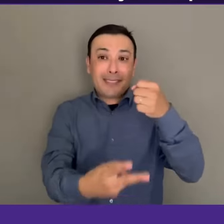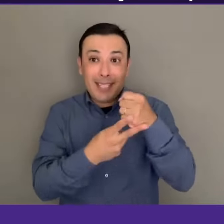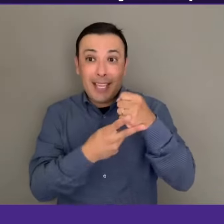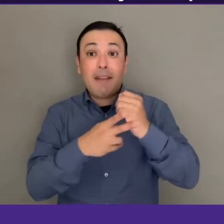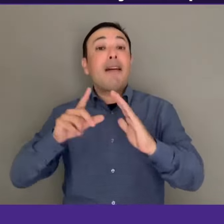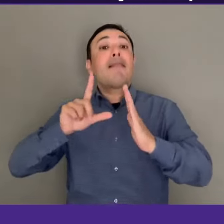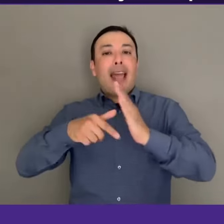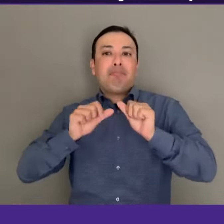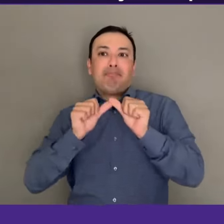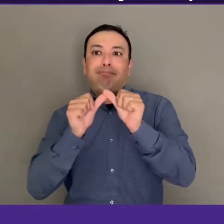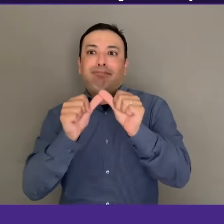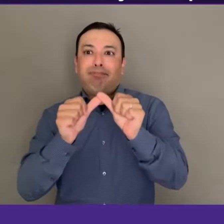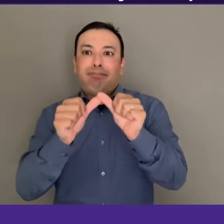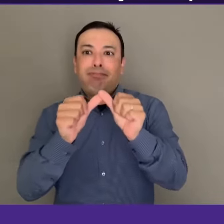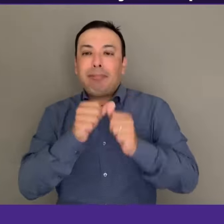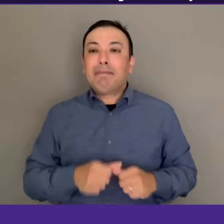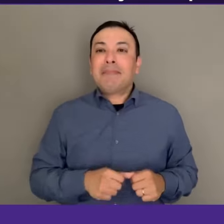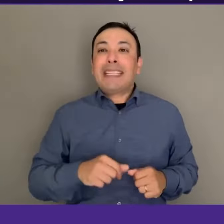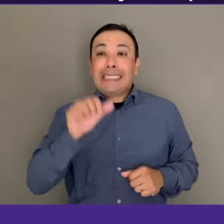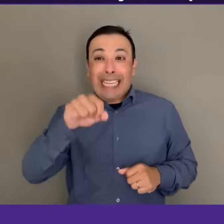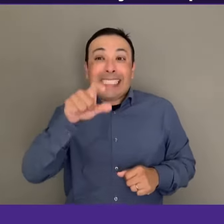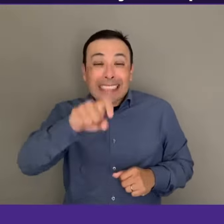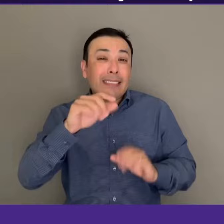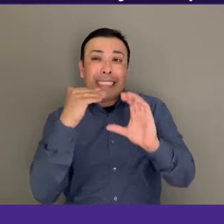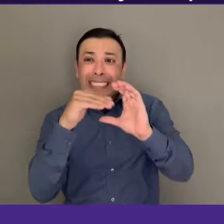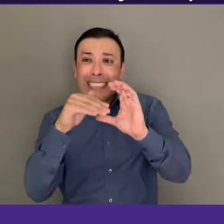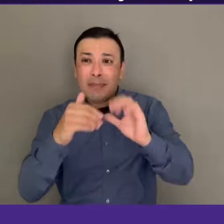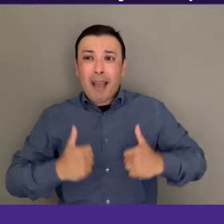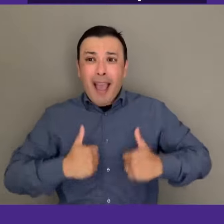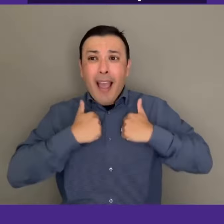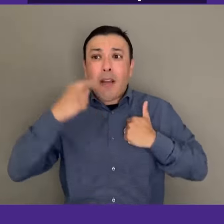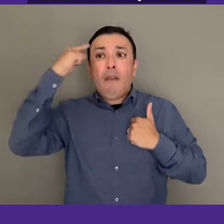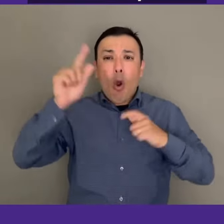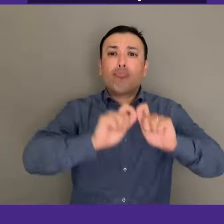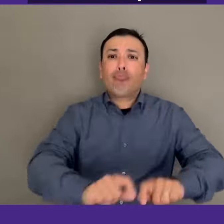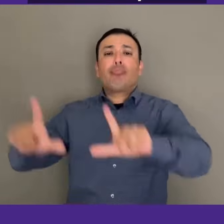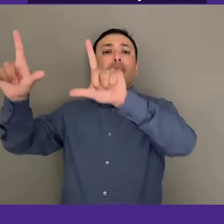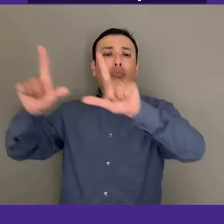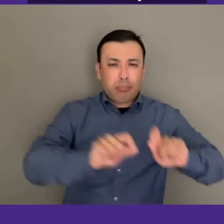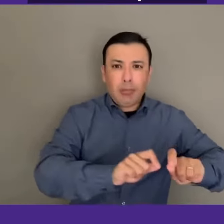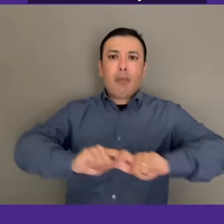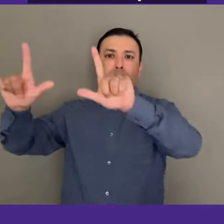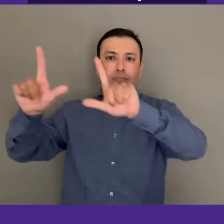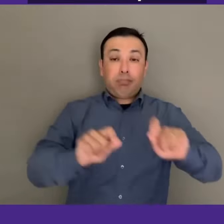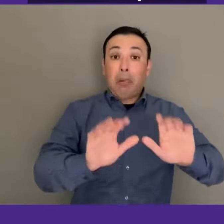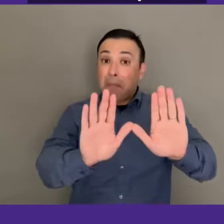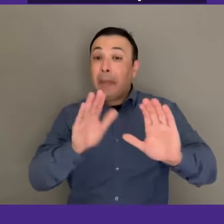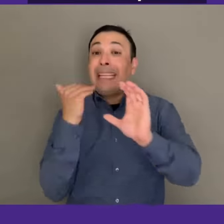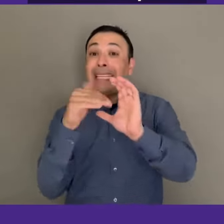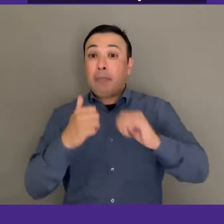When completing the Census, if you choose to save your responses to continue at a later time, you will be asked to provide